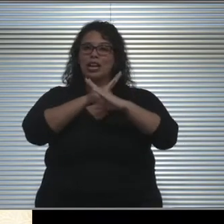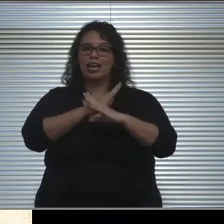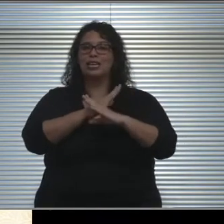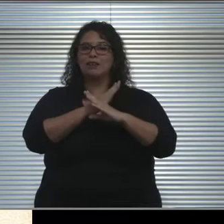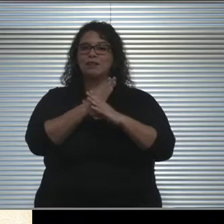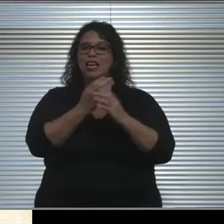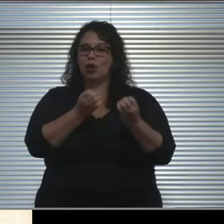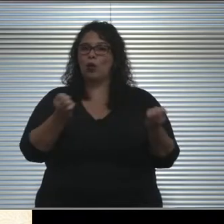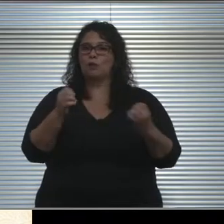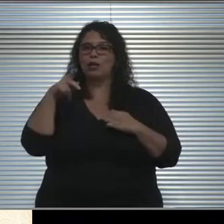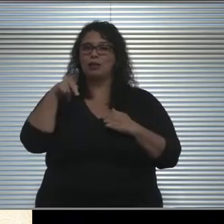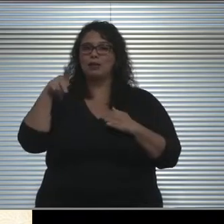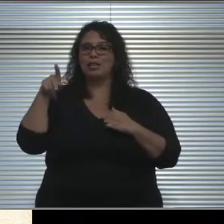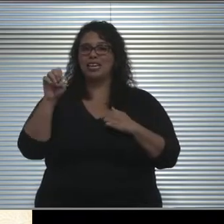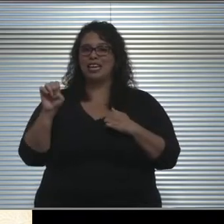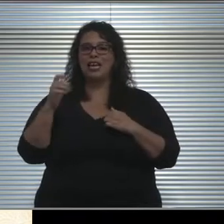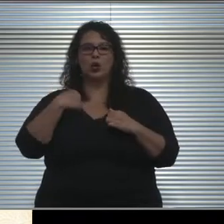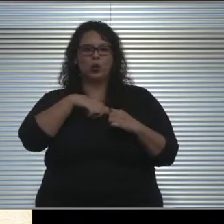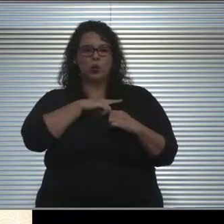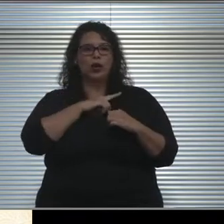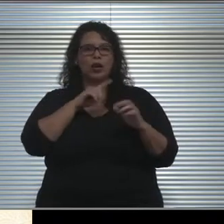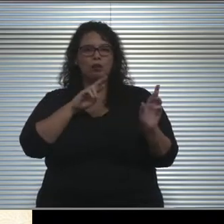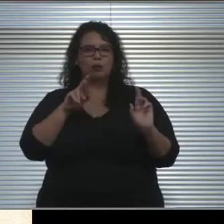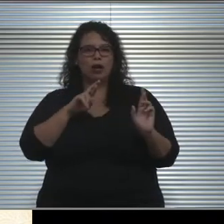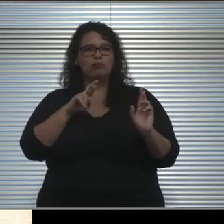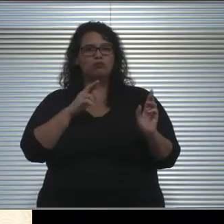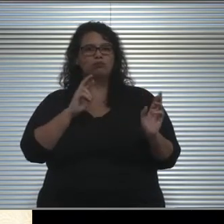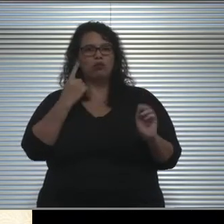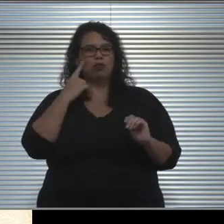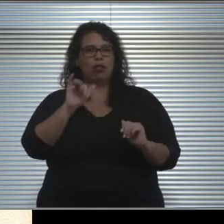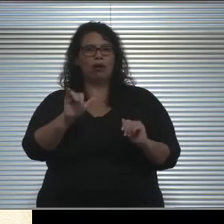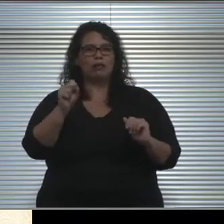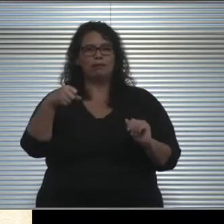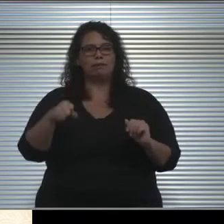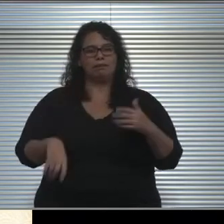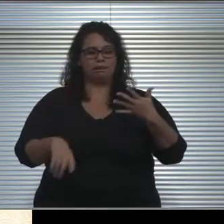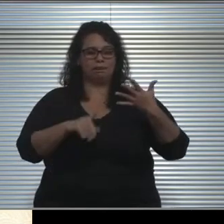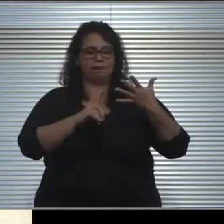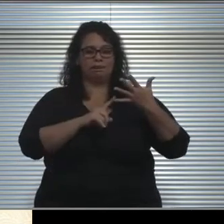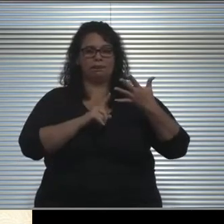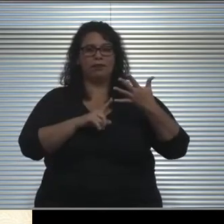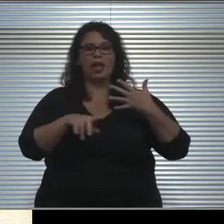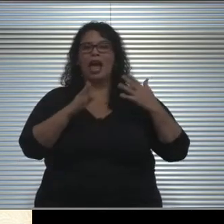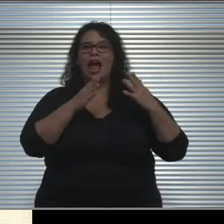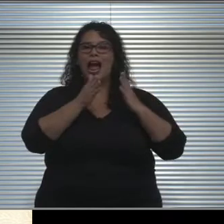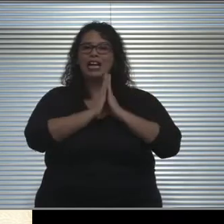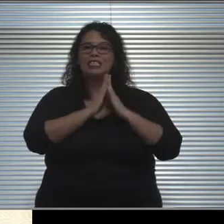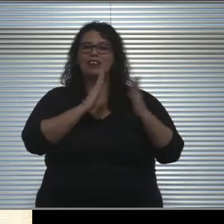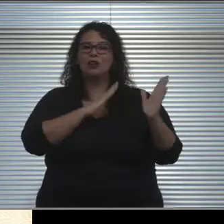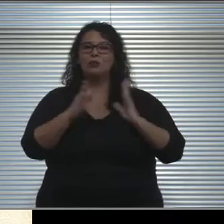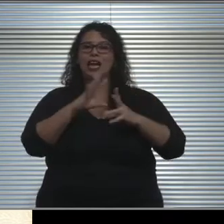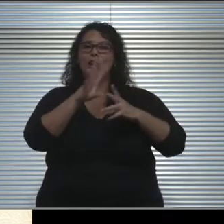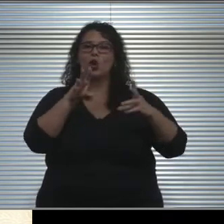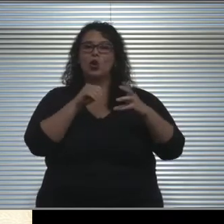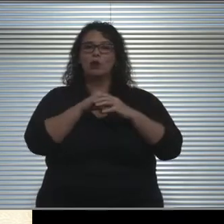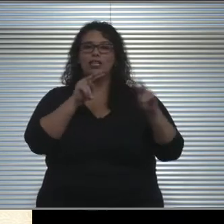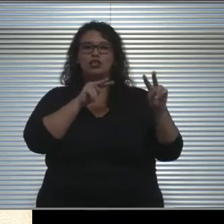and we have been preparing and are prepared for that. They're asking for a plan for incorporating surveillance testing,